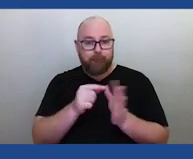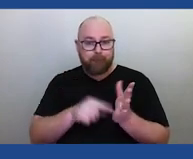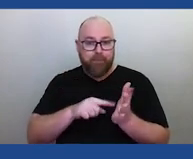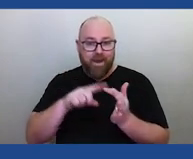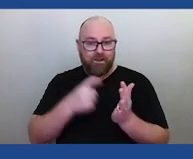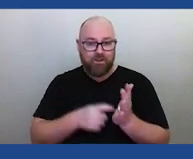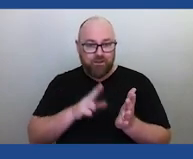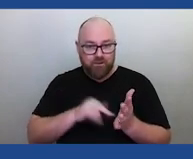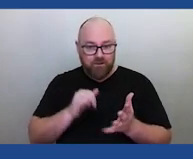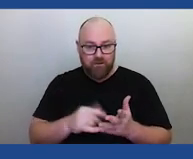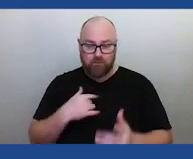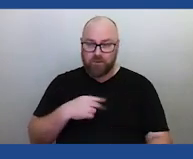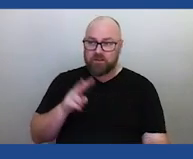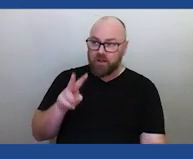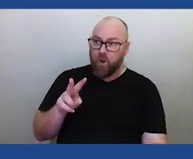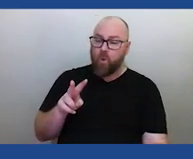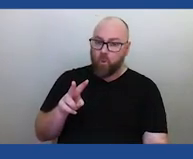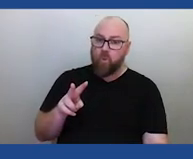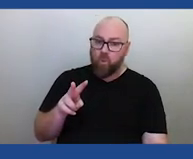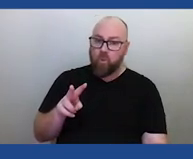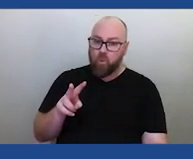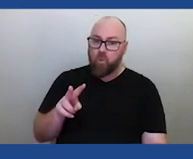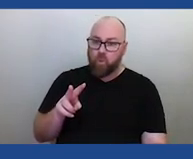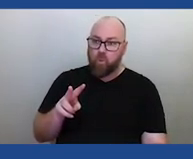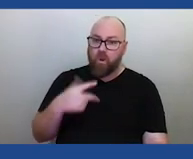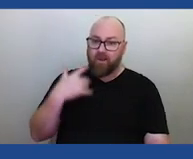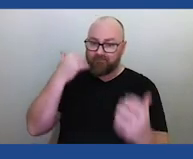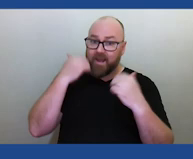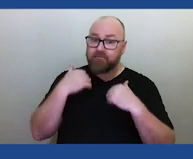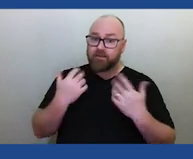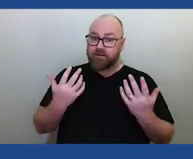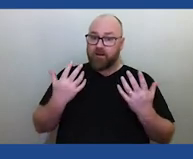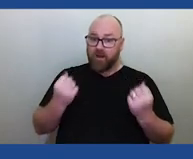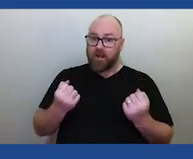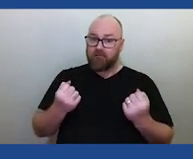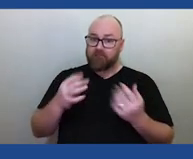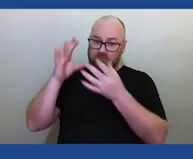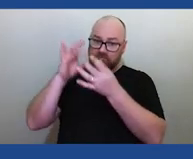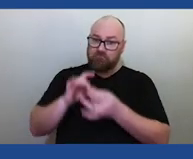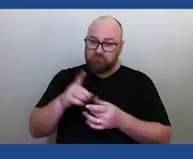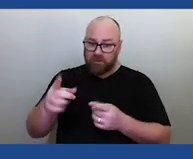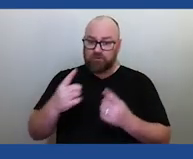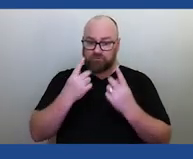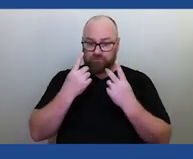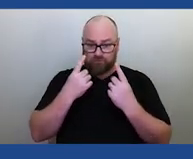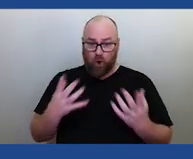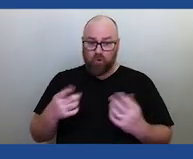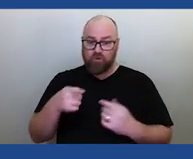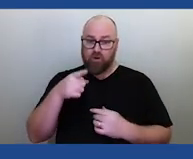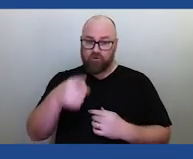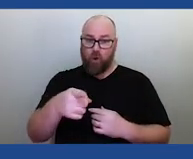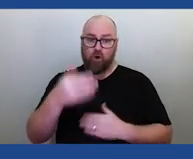We see geological and astronomical evidence converge together that show some of these traditions are 12- 13,000 years old,